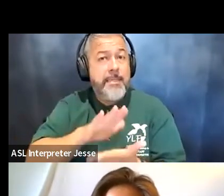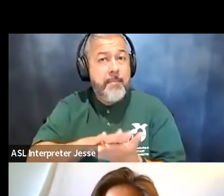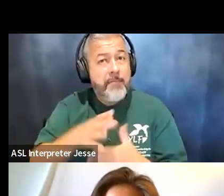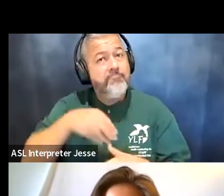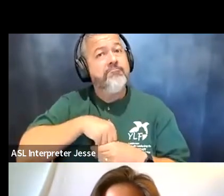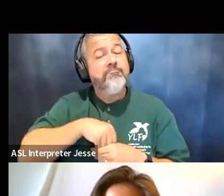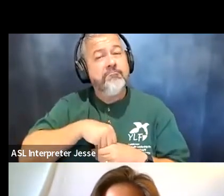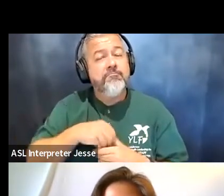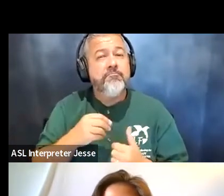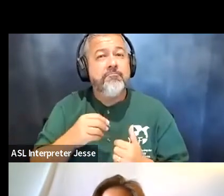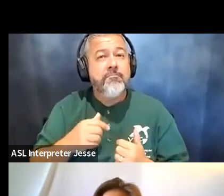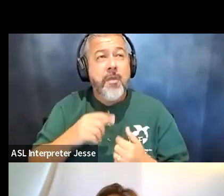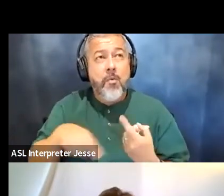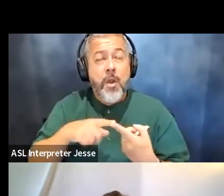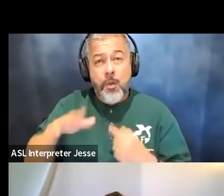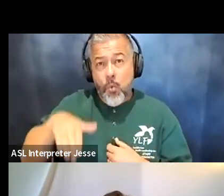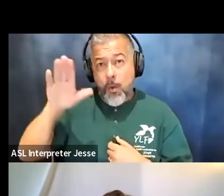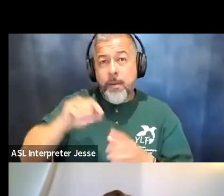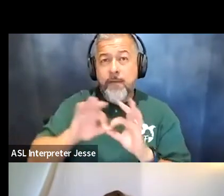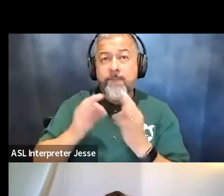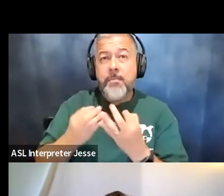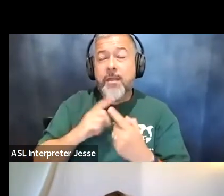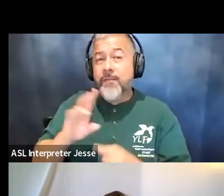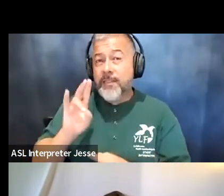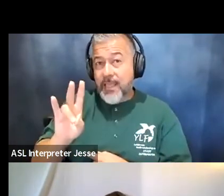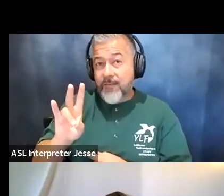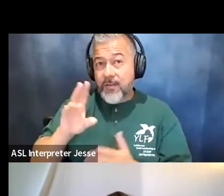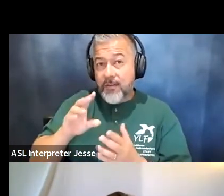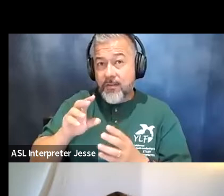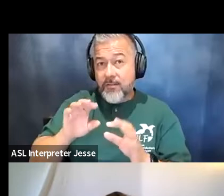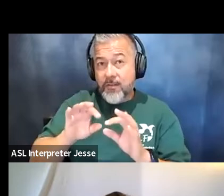um growing up in the family of of seven and you know that is something that i wanted to